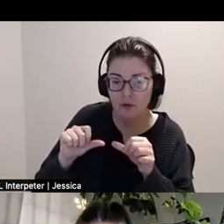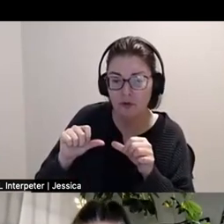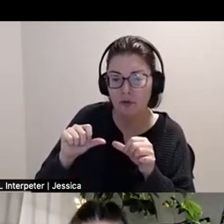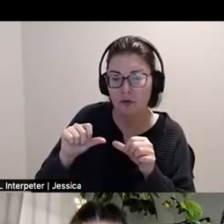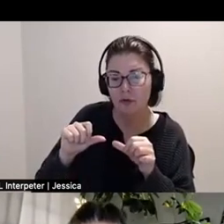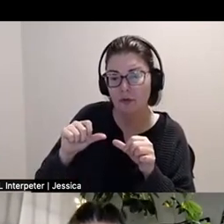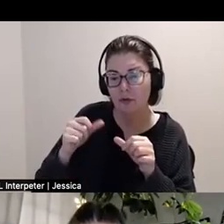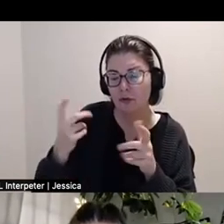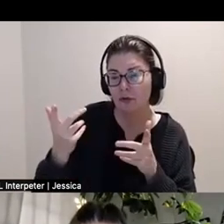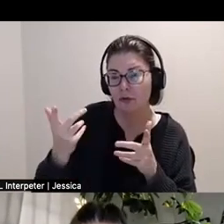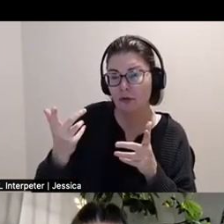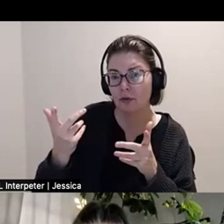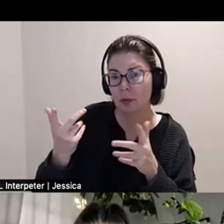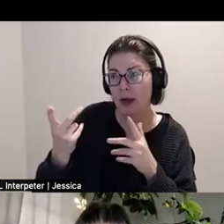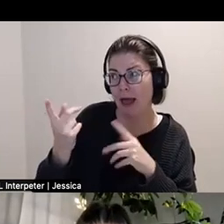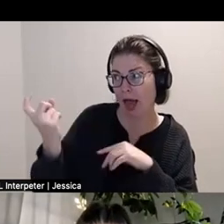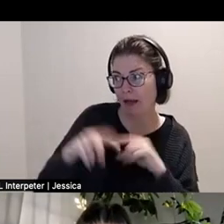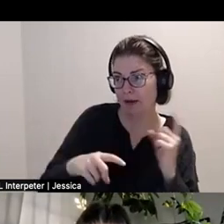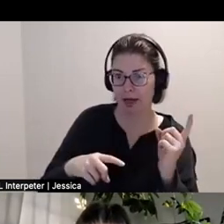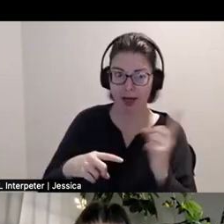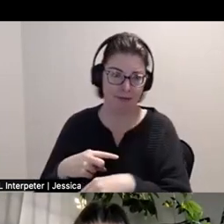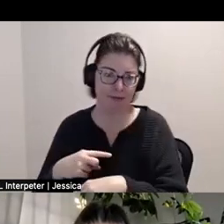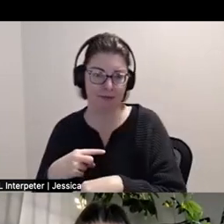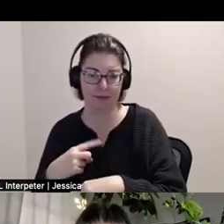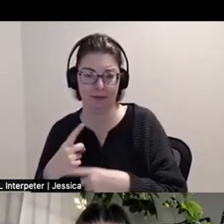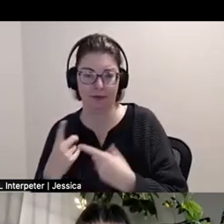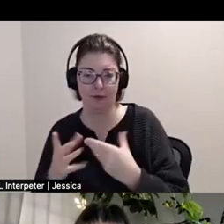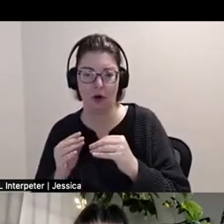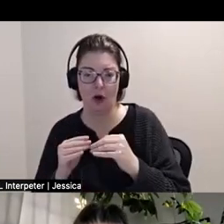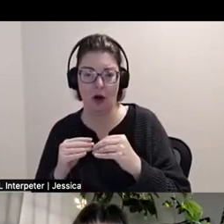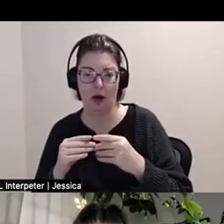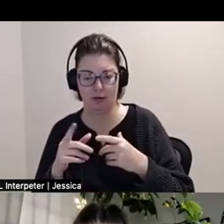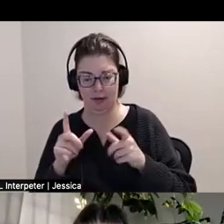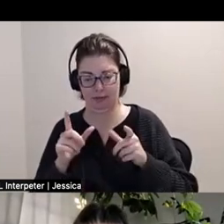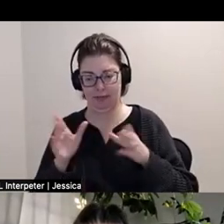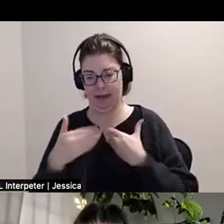making and answer making that comes from beyond the confines of my own brain. So. I just wanted to offer that